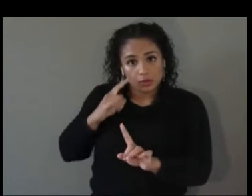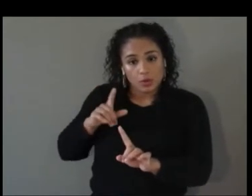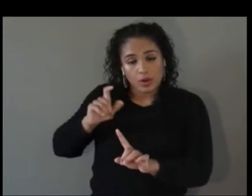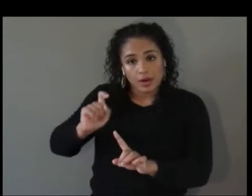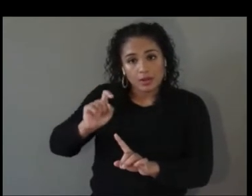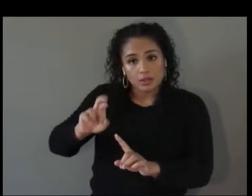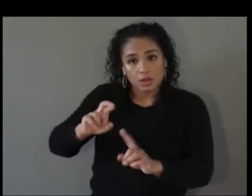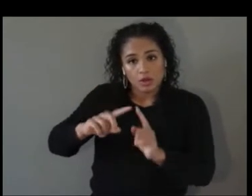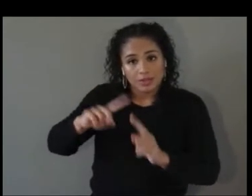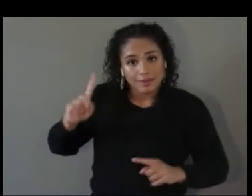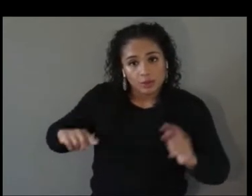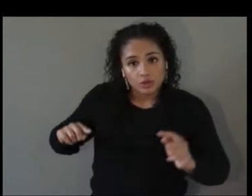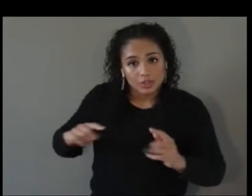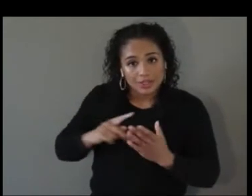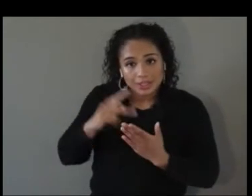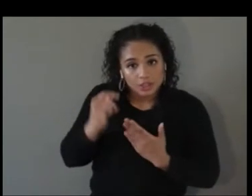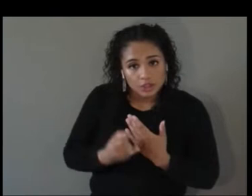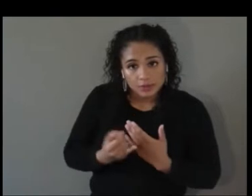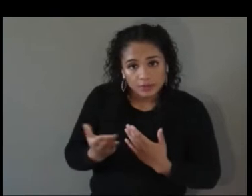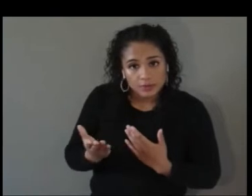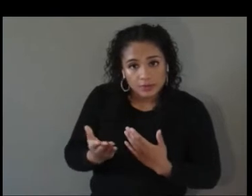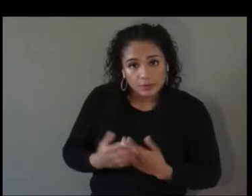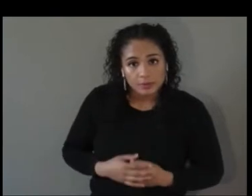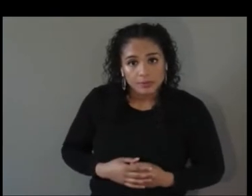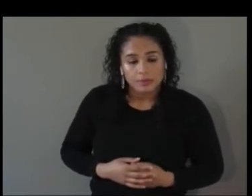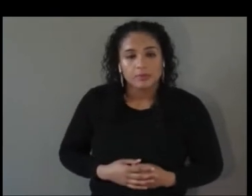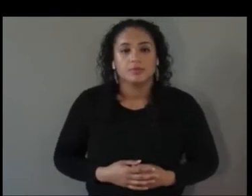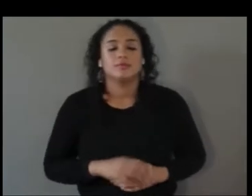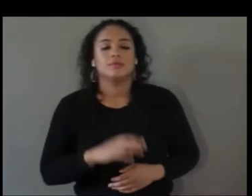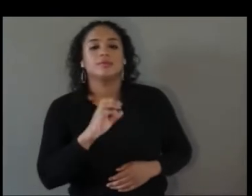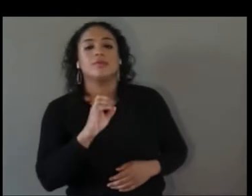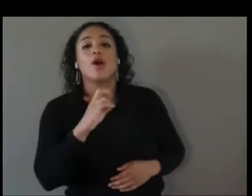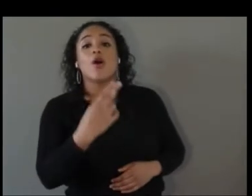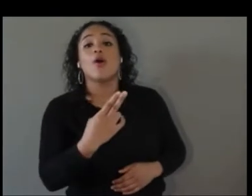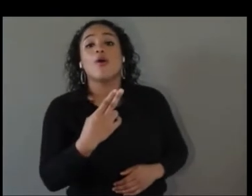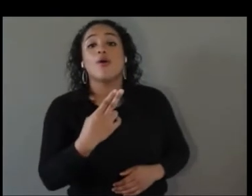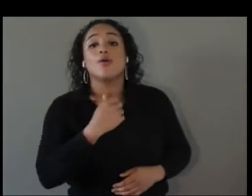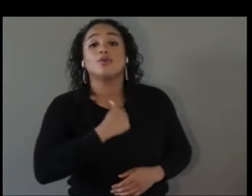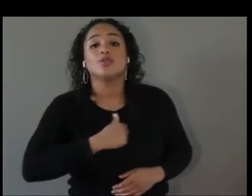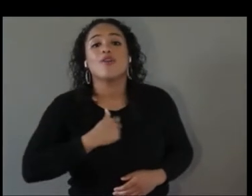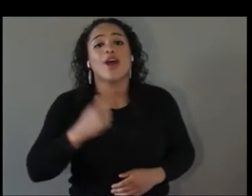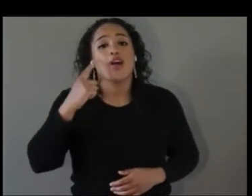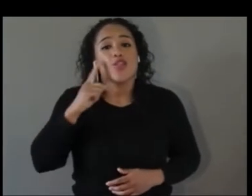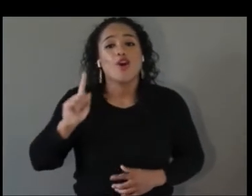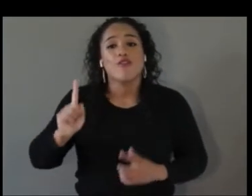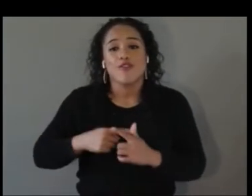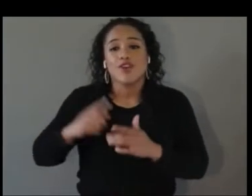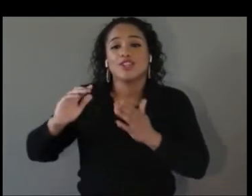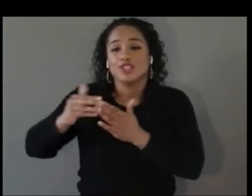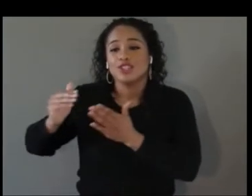Oh, sure. I thought we were going to go all around. No. In a little bit.